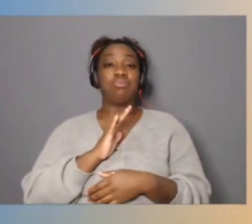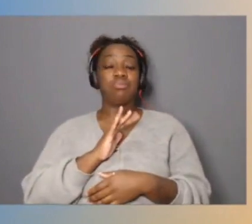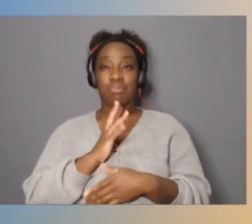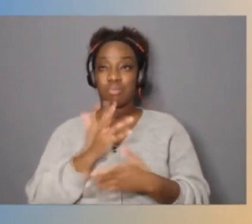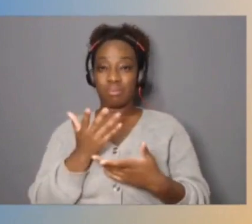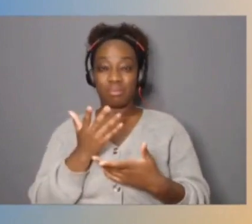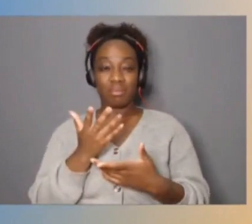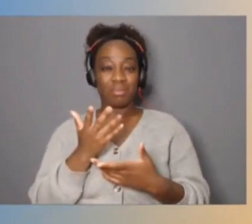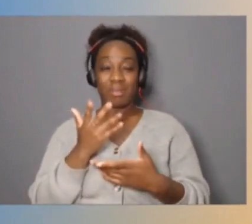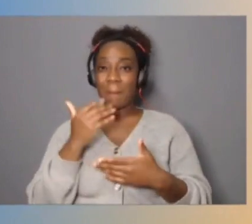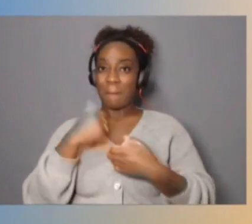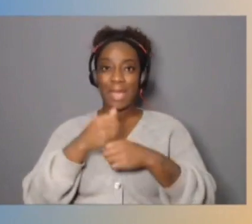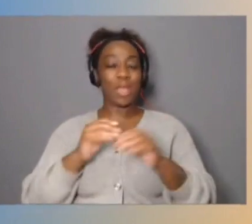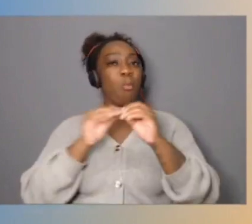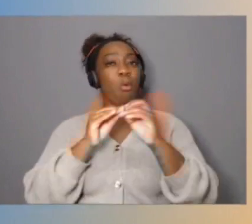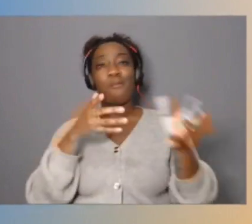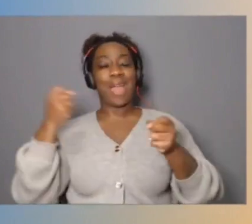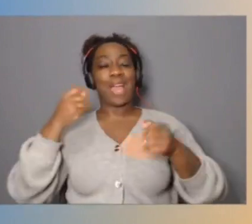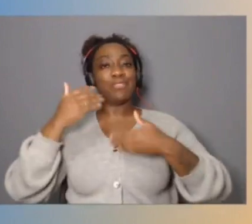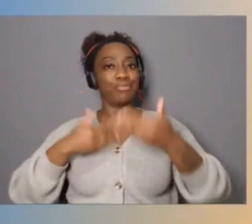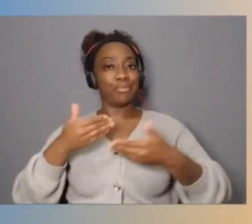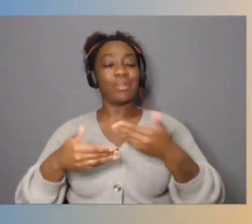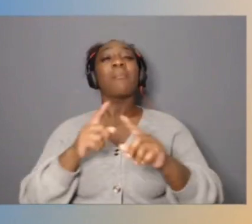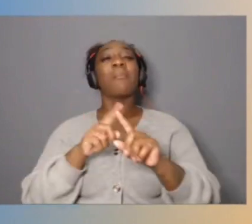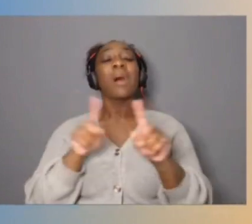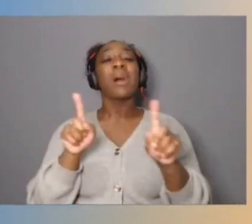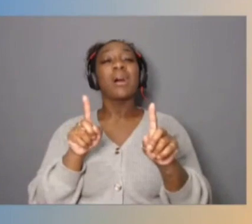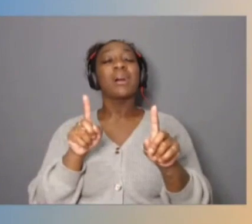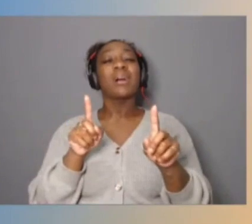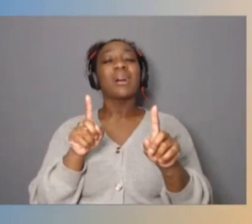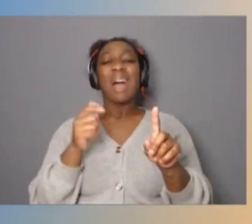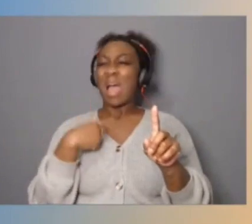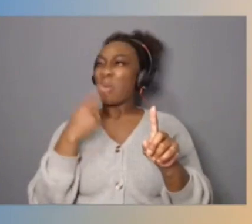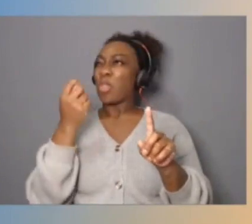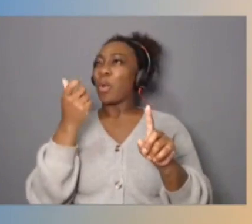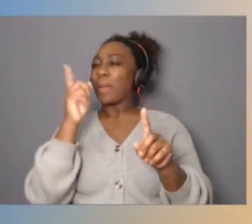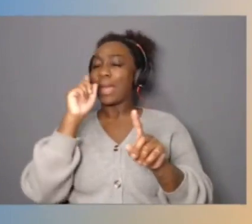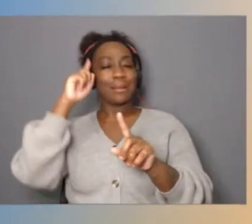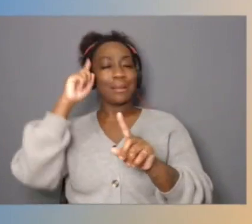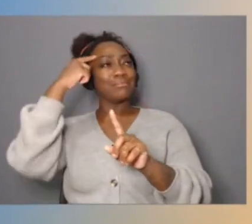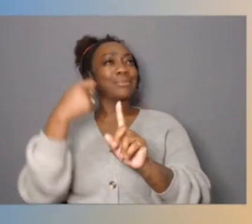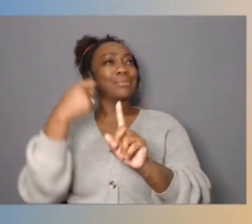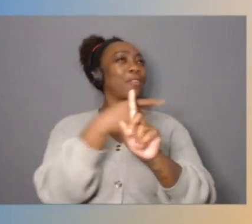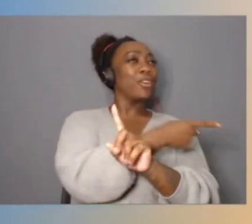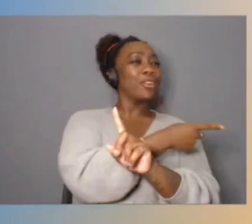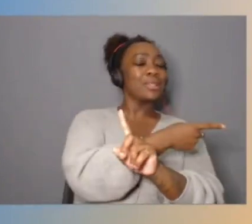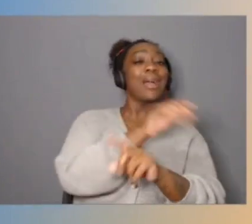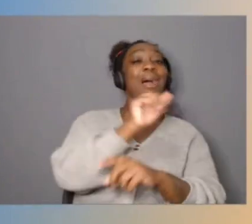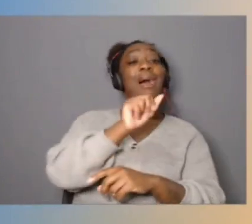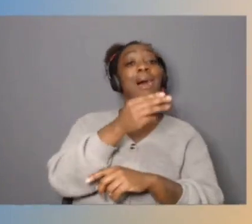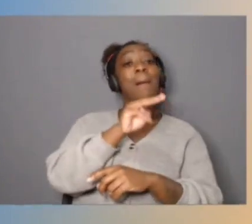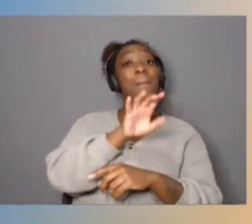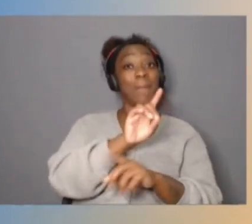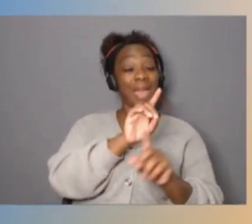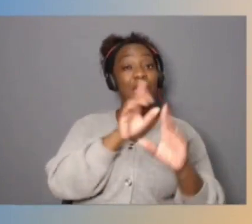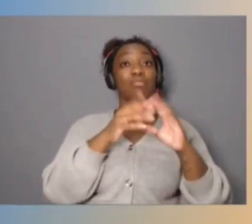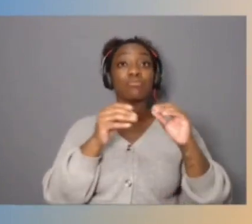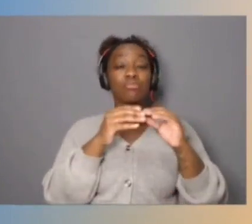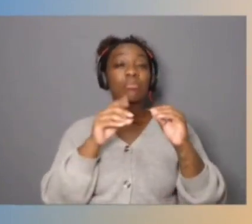I got on a little bit of a divergence there, Dave and Ahmed mentioned this phrase called computational lithography which I'd never heard that before.